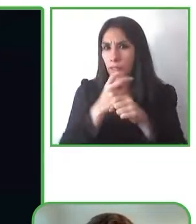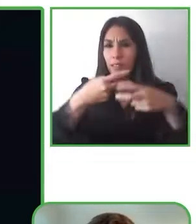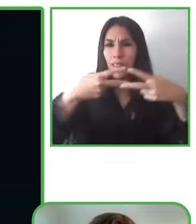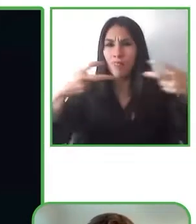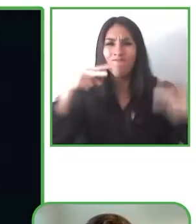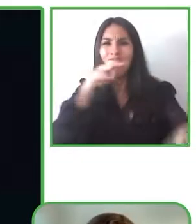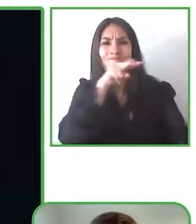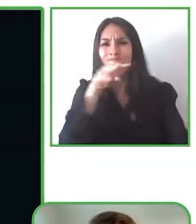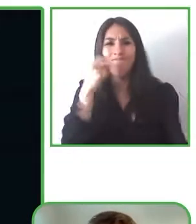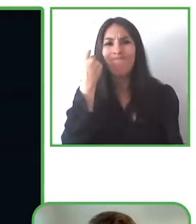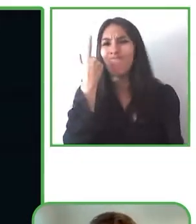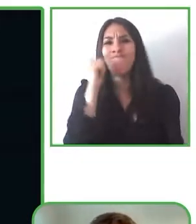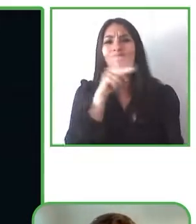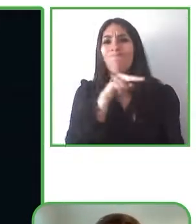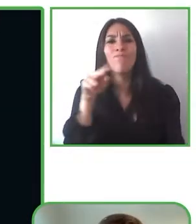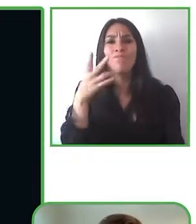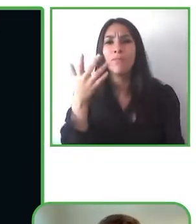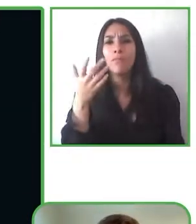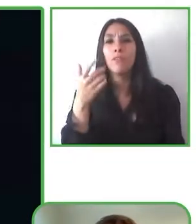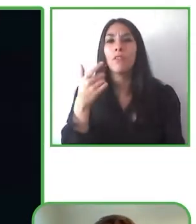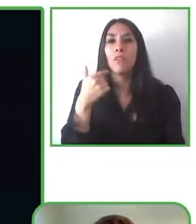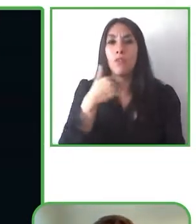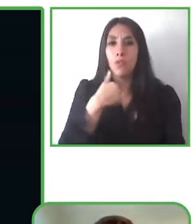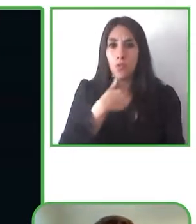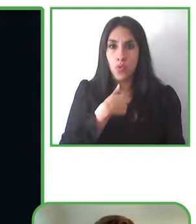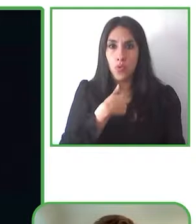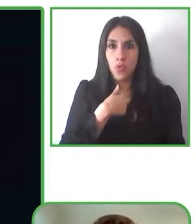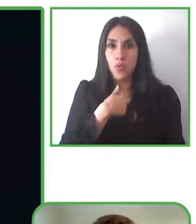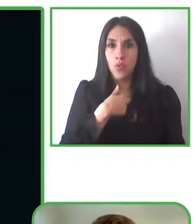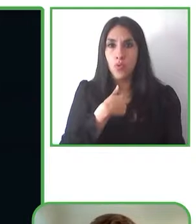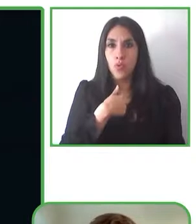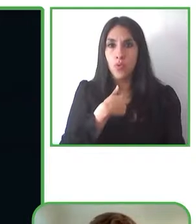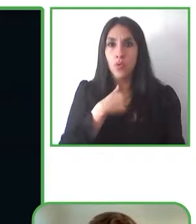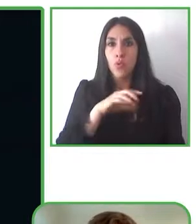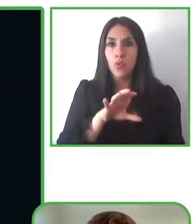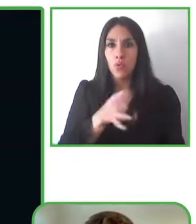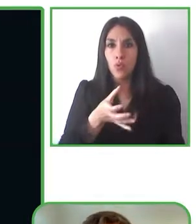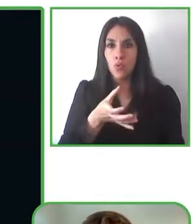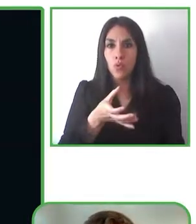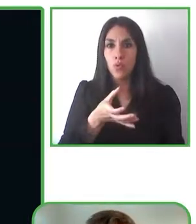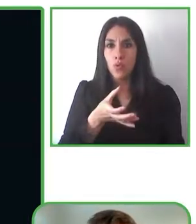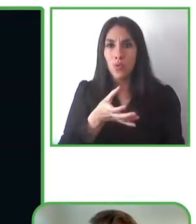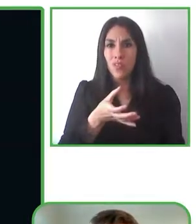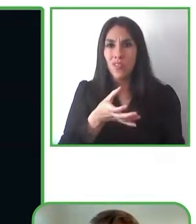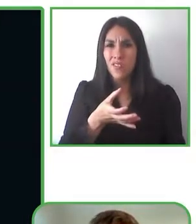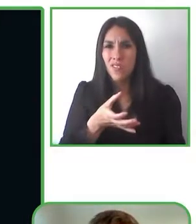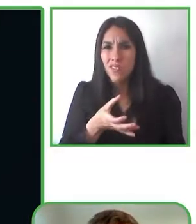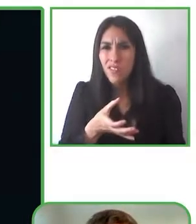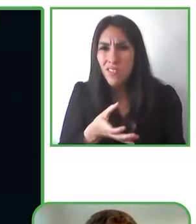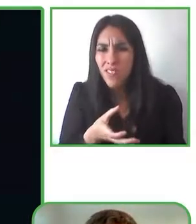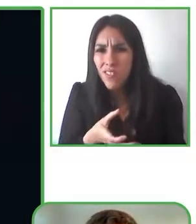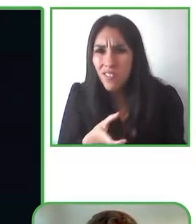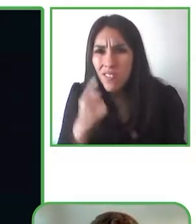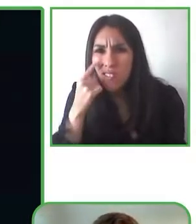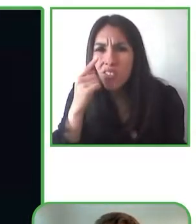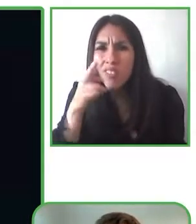with the French movies or English movies so what SubReader does is that it provides a translation of the movie through an app.